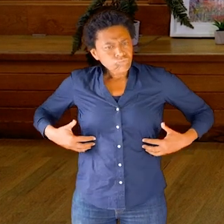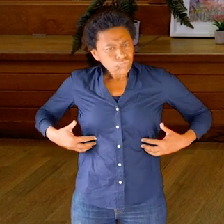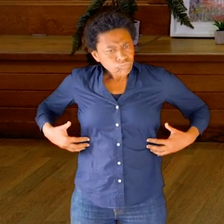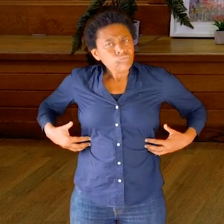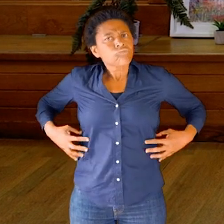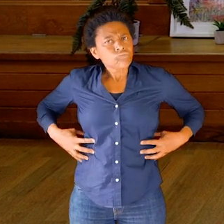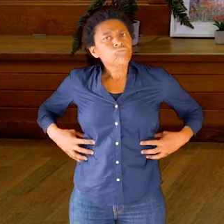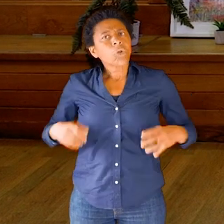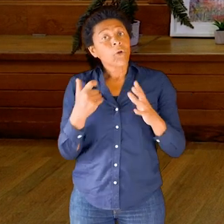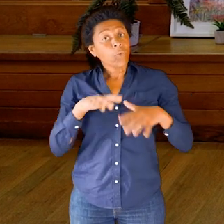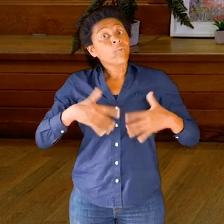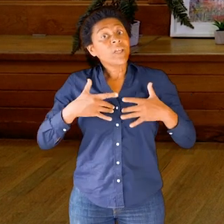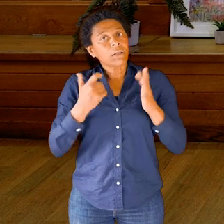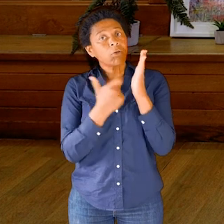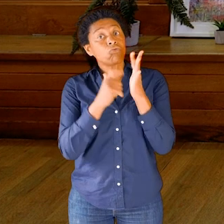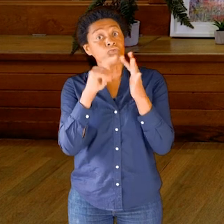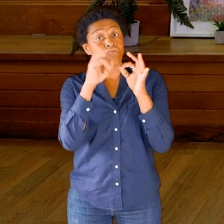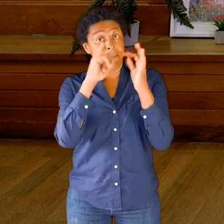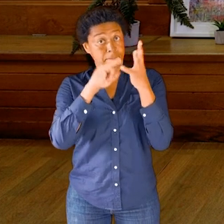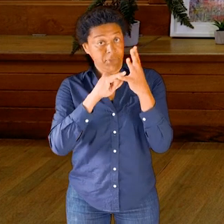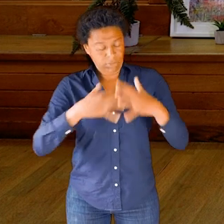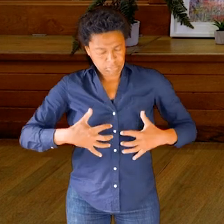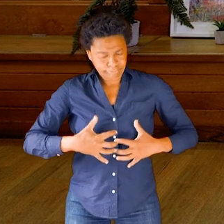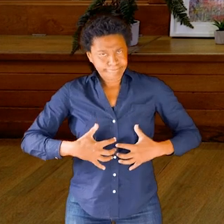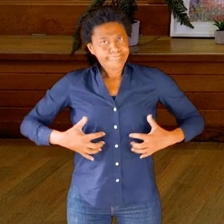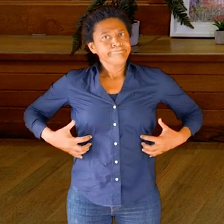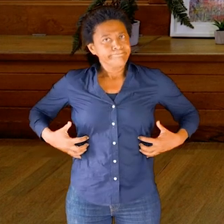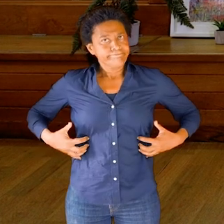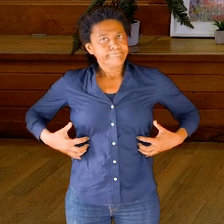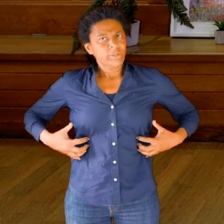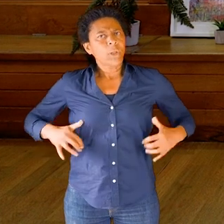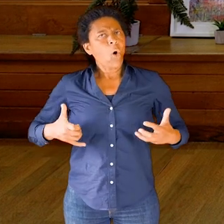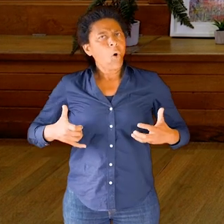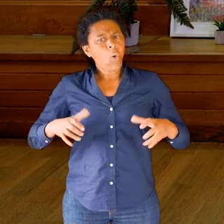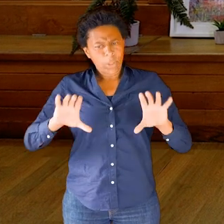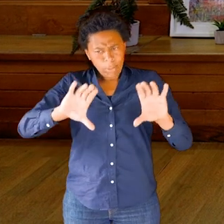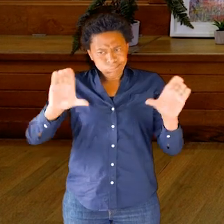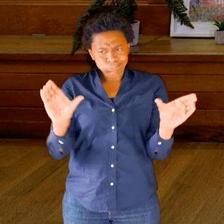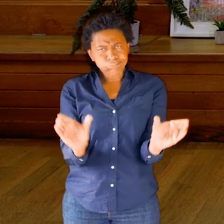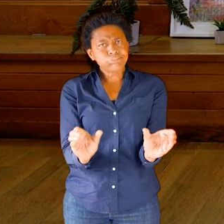to feel the ribs, where the ribs end and then the pelvis begins.